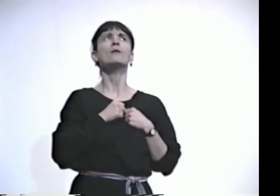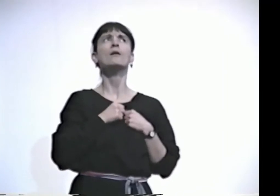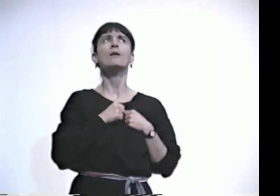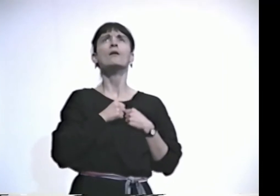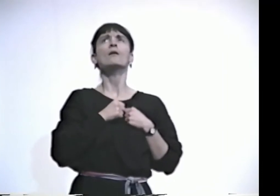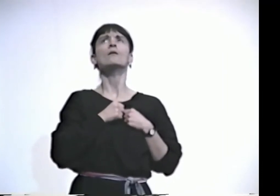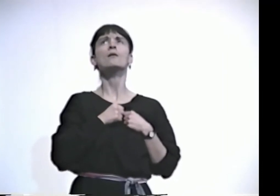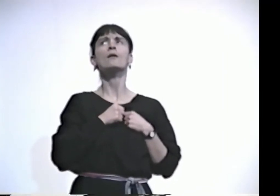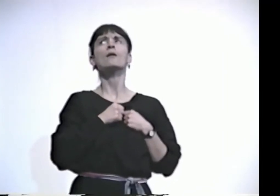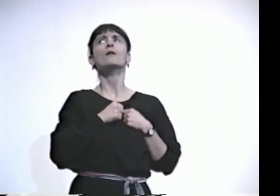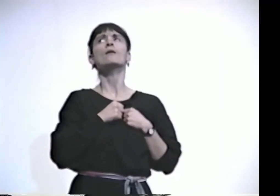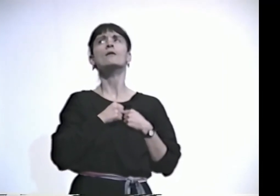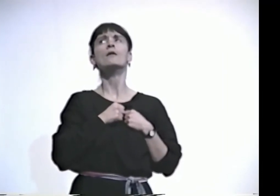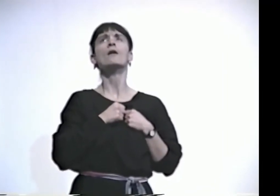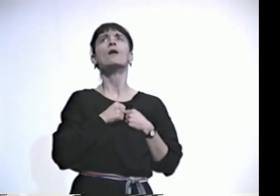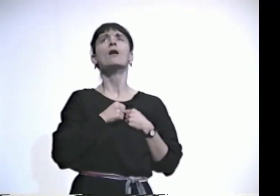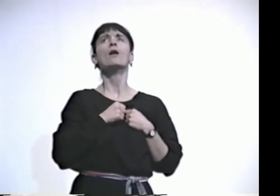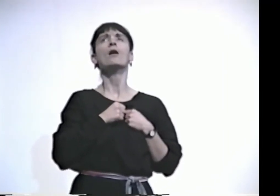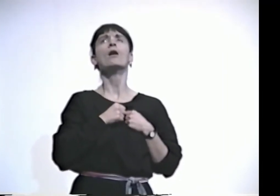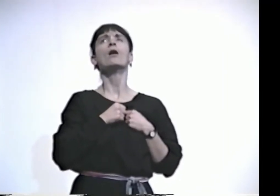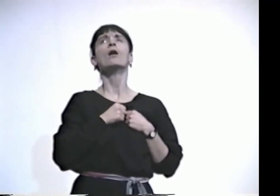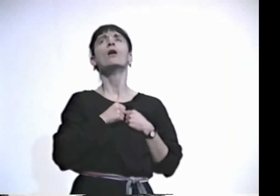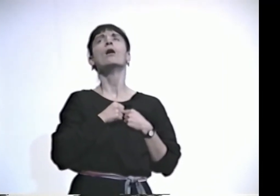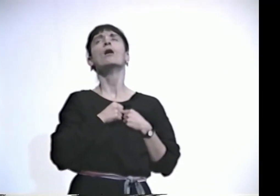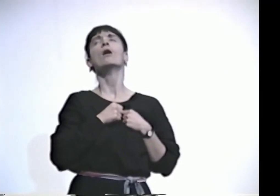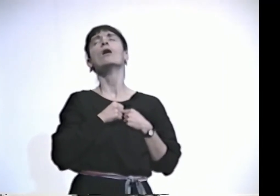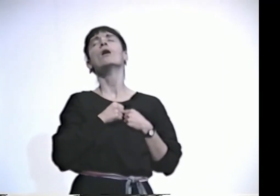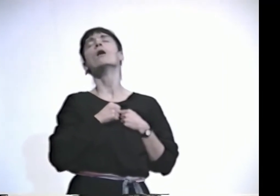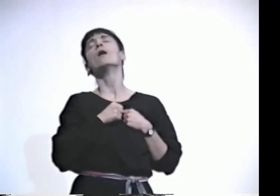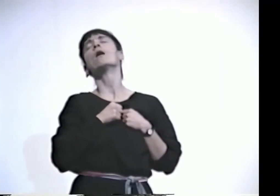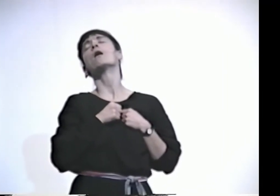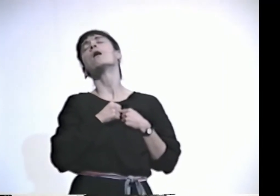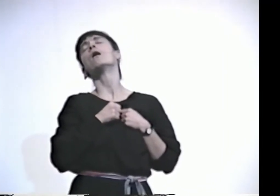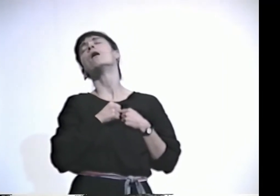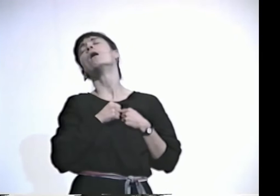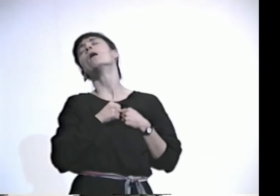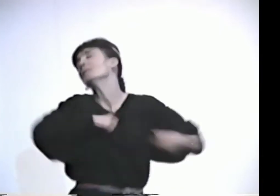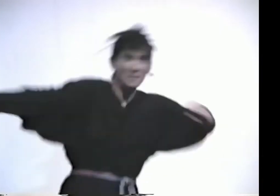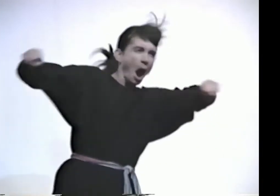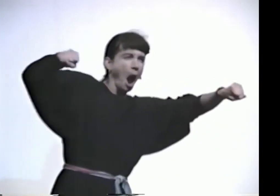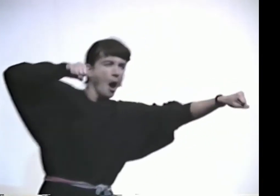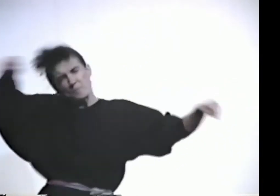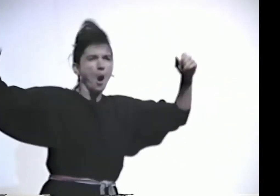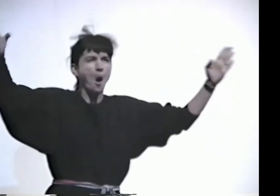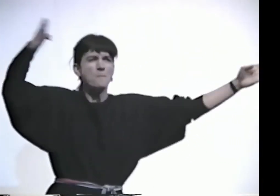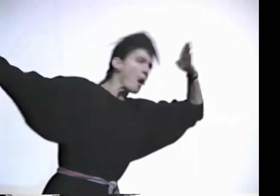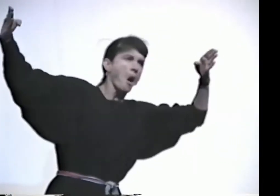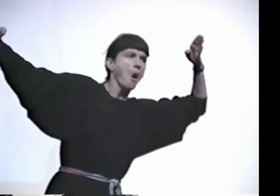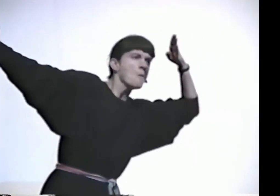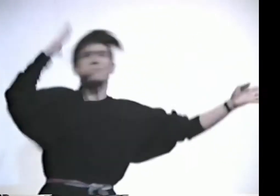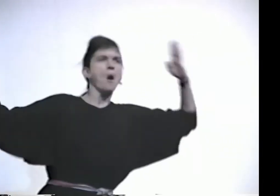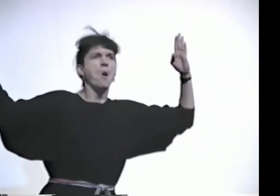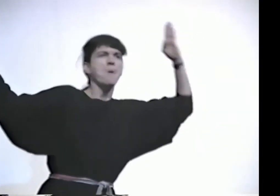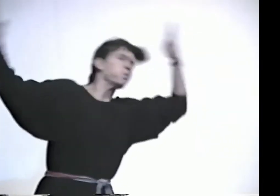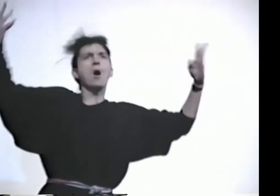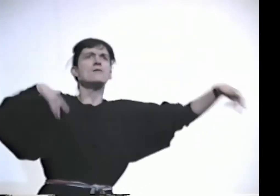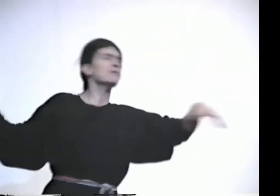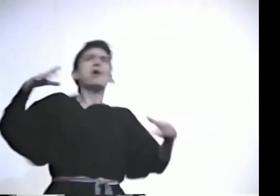ALL RIGHT. WENT BACK TO SLEEP AGAIN. AND THE NEXT THING I KNEW, THE WHOLE HOUSE WAS SHAKING